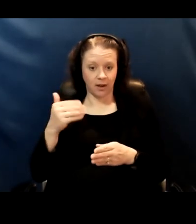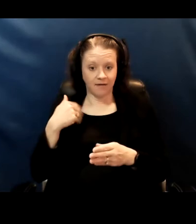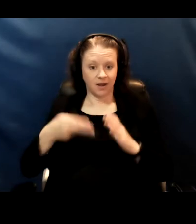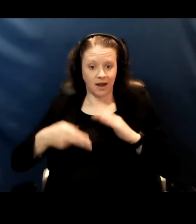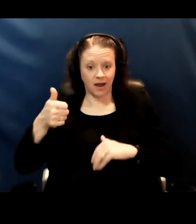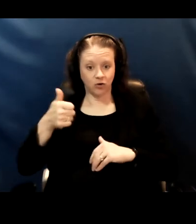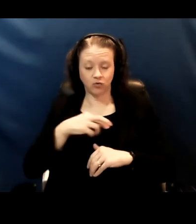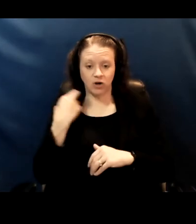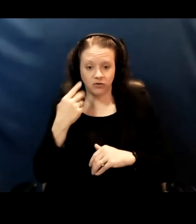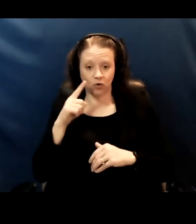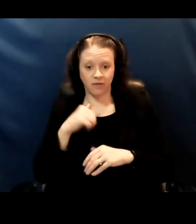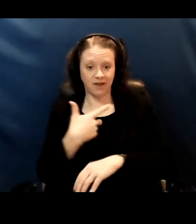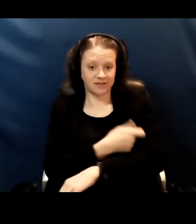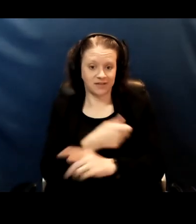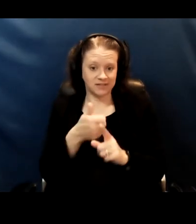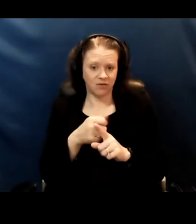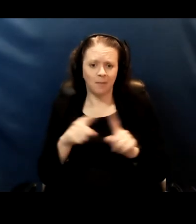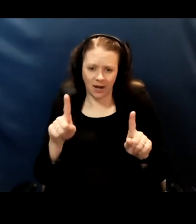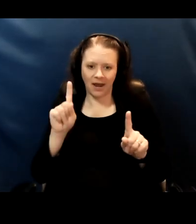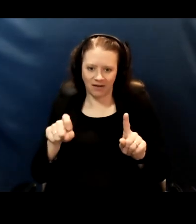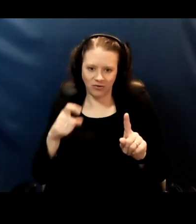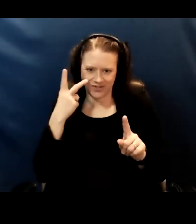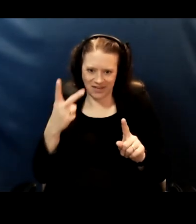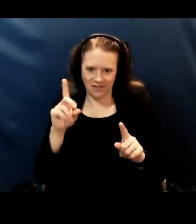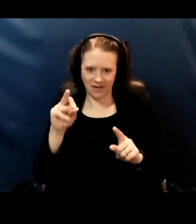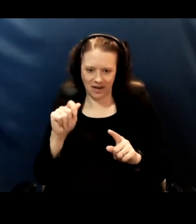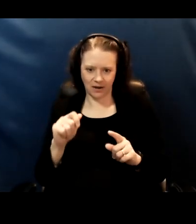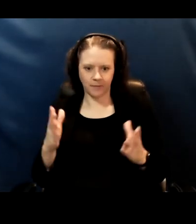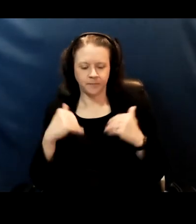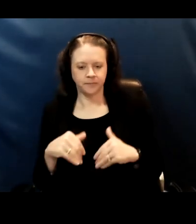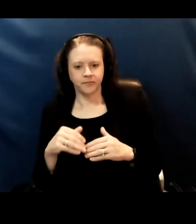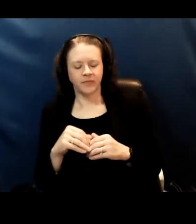but I also need to see the data. [Susan] Thanks, so then the last couple of last questions